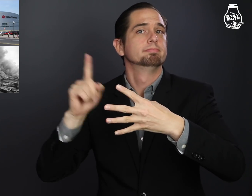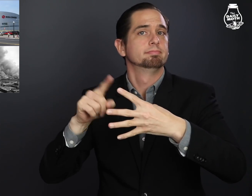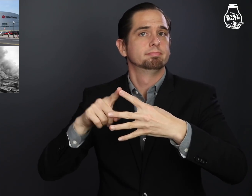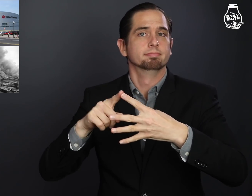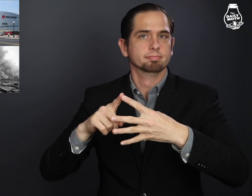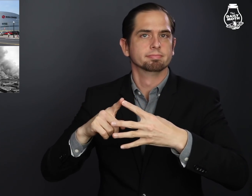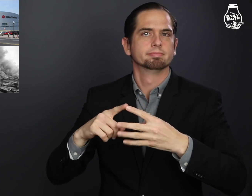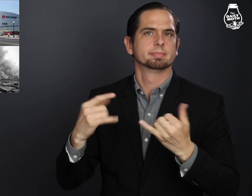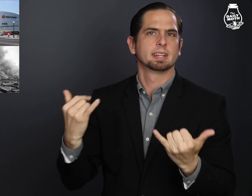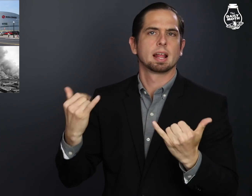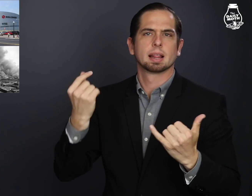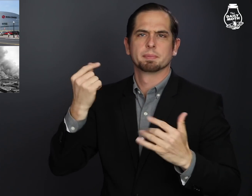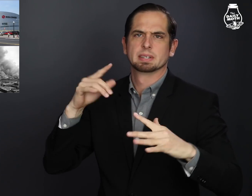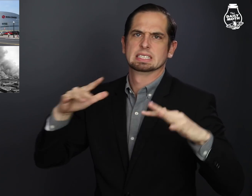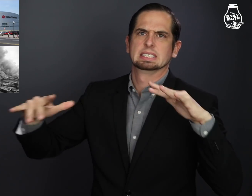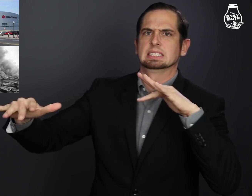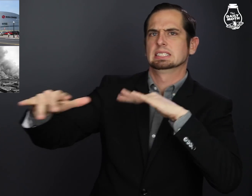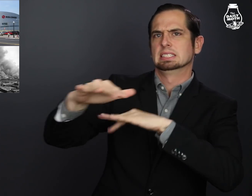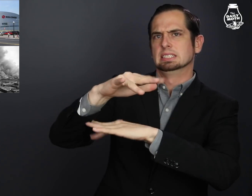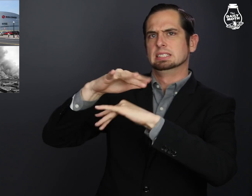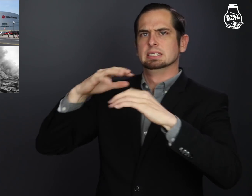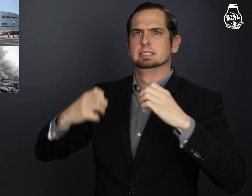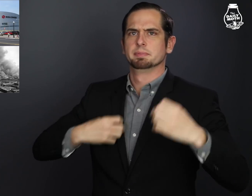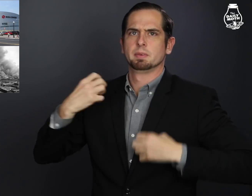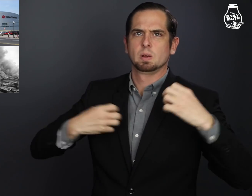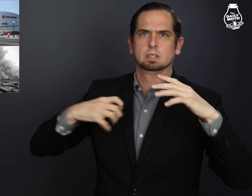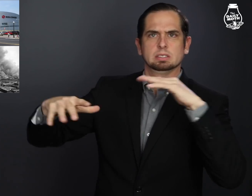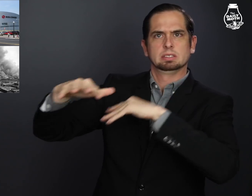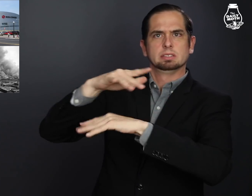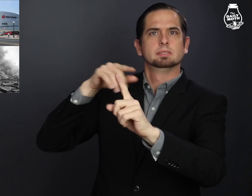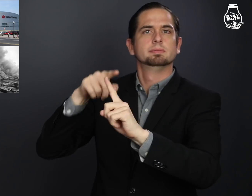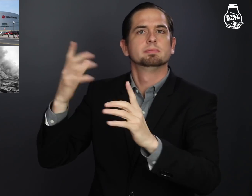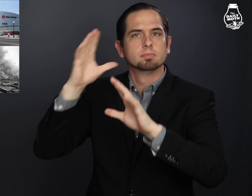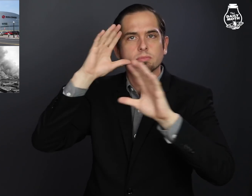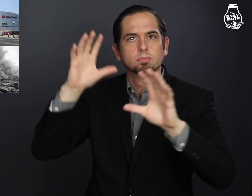The first news there is tension surrounding